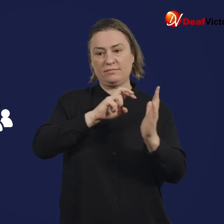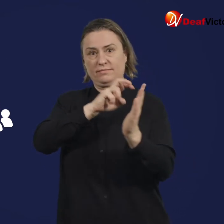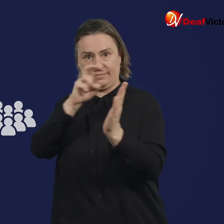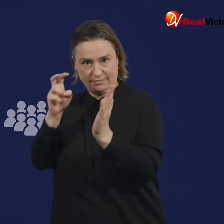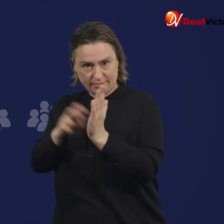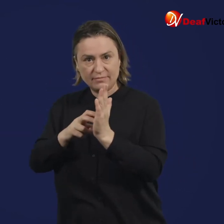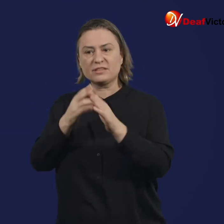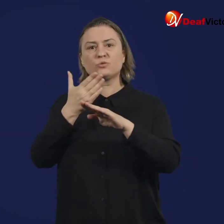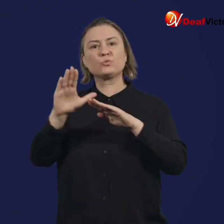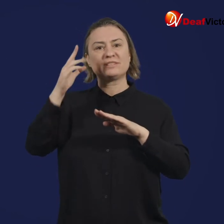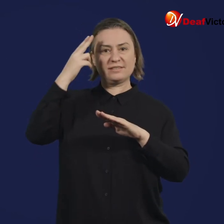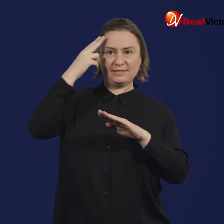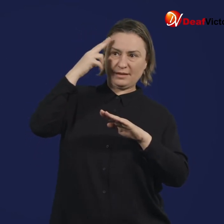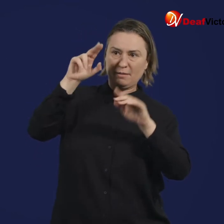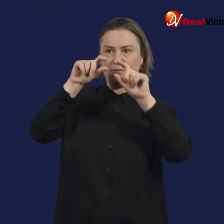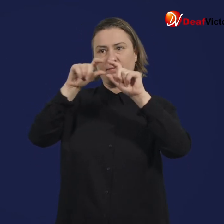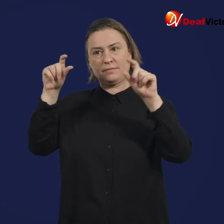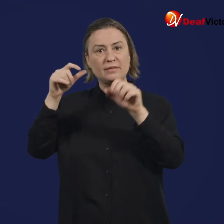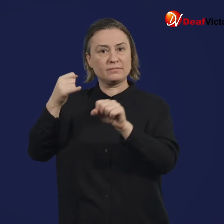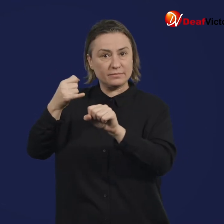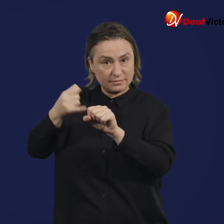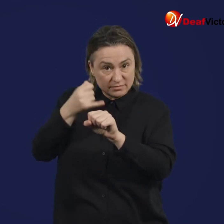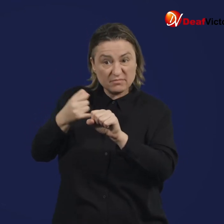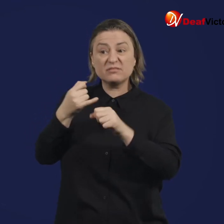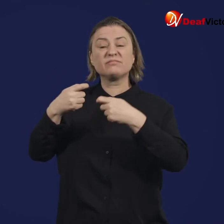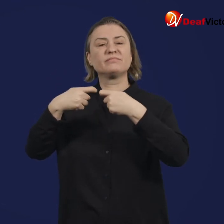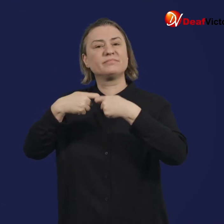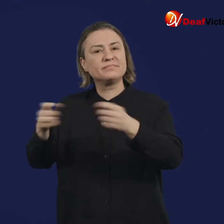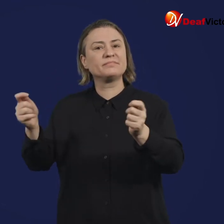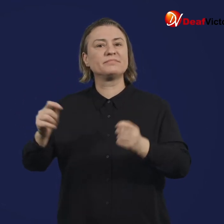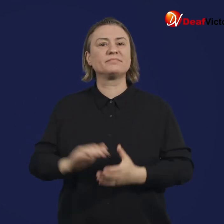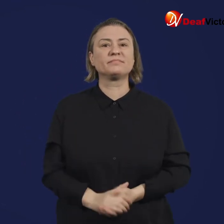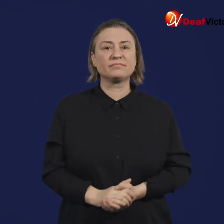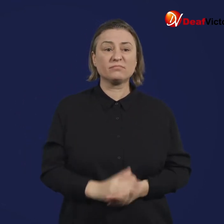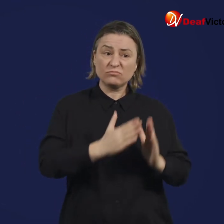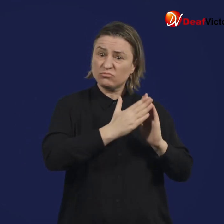TGA will then decide if the vaccine can be registered in ARTG based on the benefits outweighing the risks.